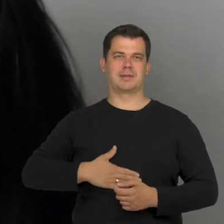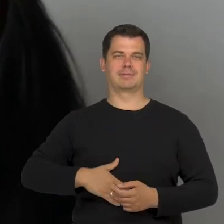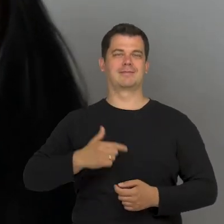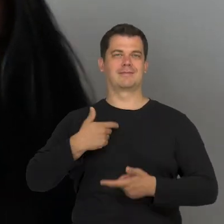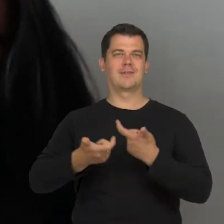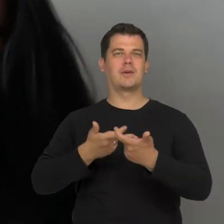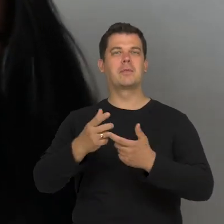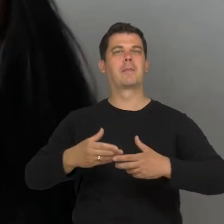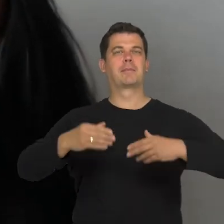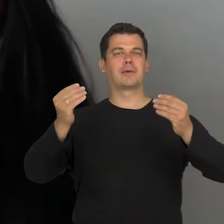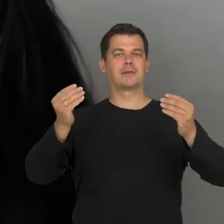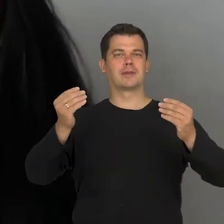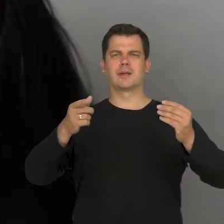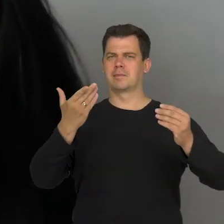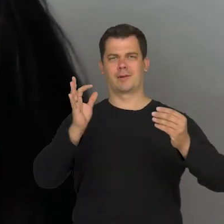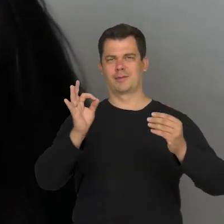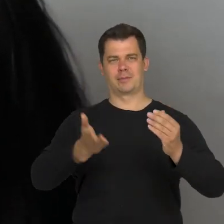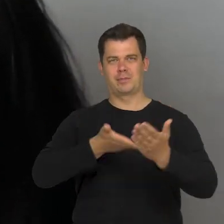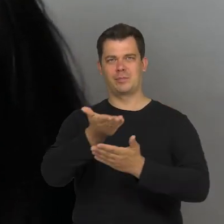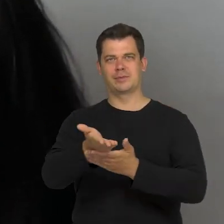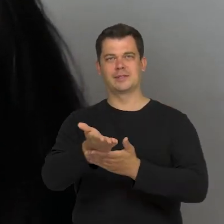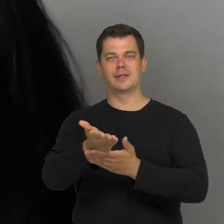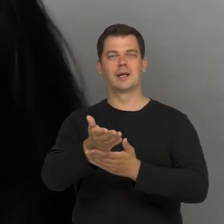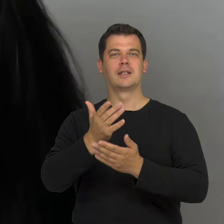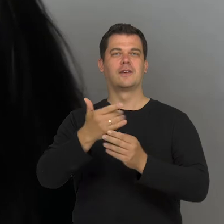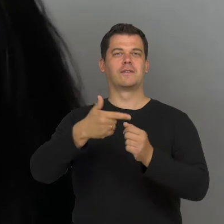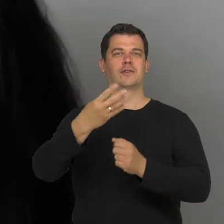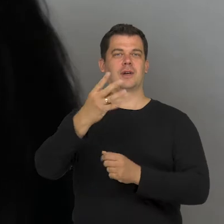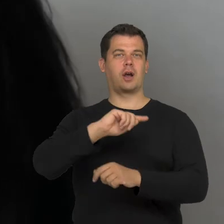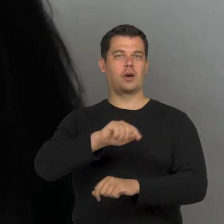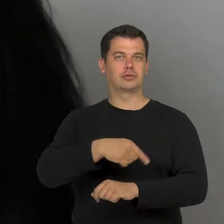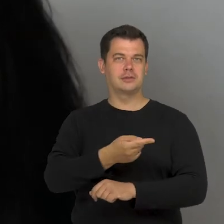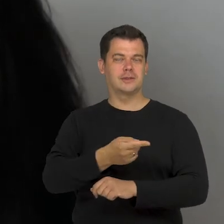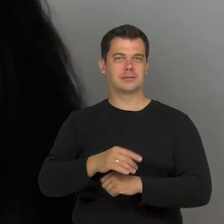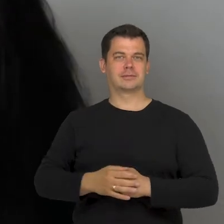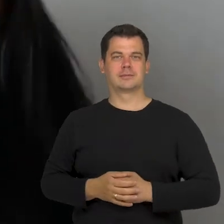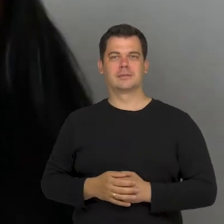I think it will be a good start to stop using the word "normal" and "abnormal"